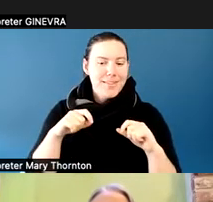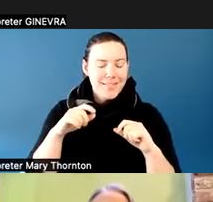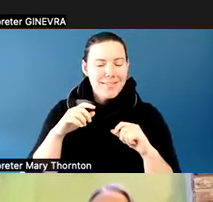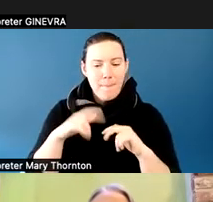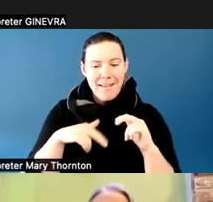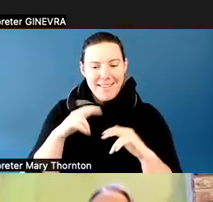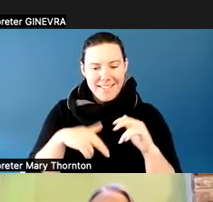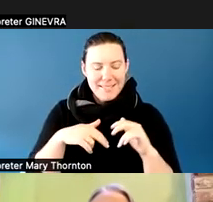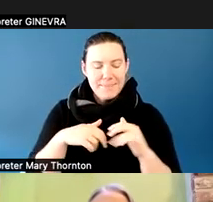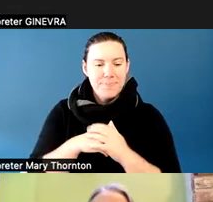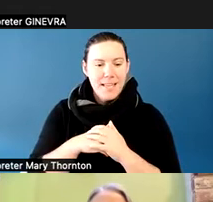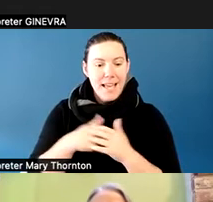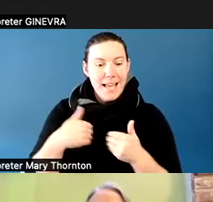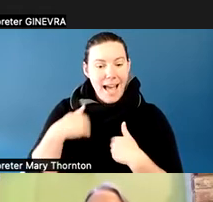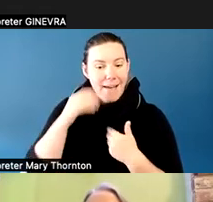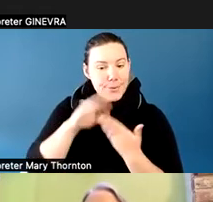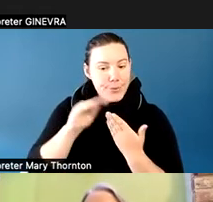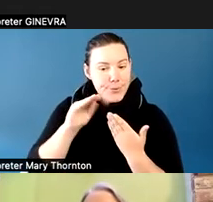She is also looking at those small mammal brains